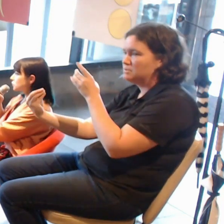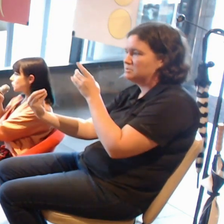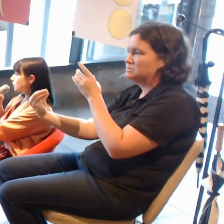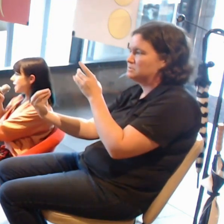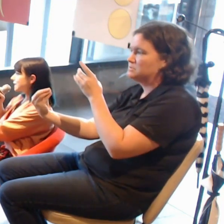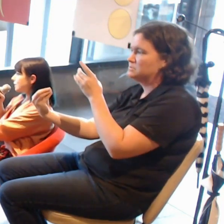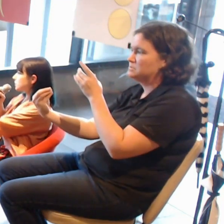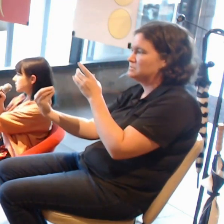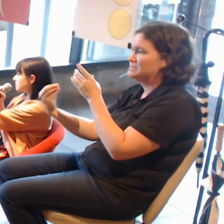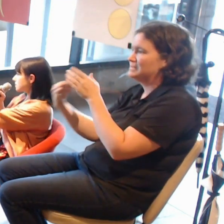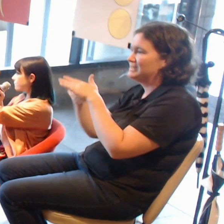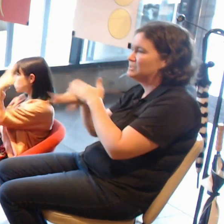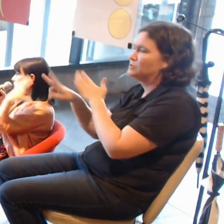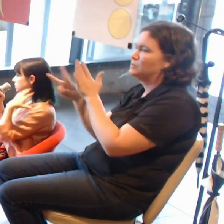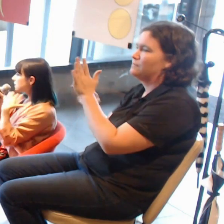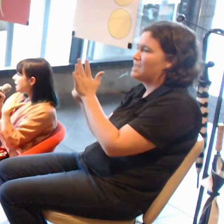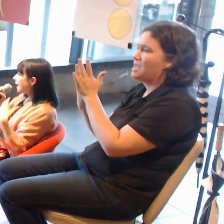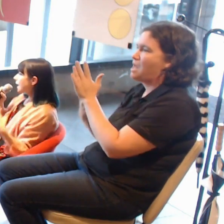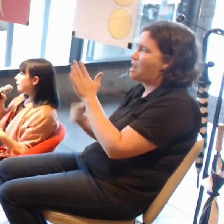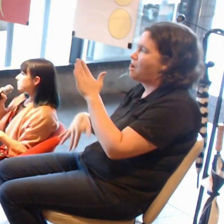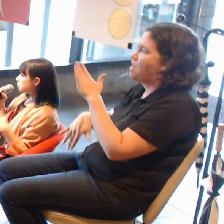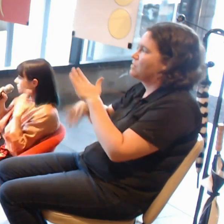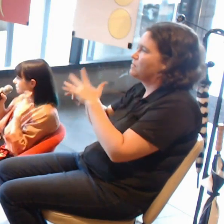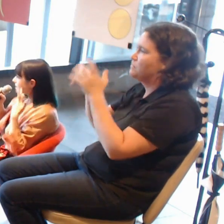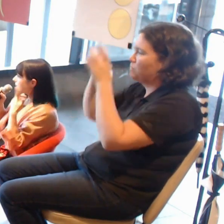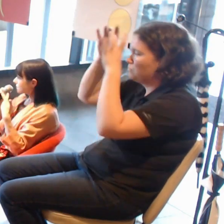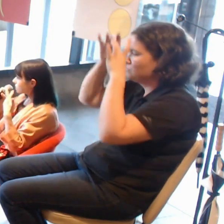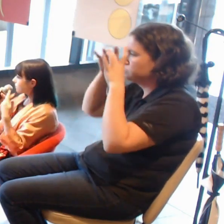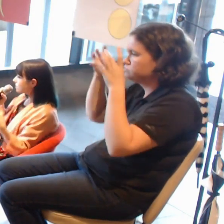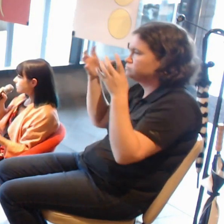which is the full immersion in sound as well vision.